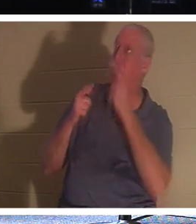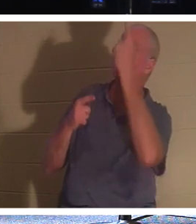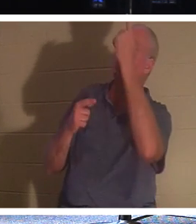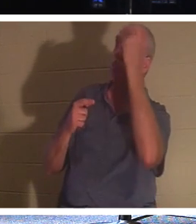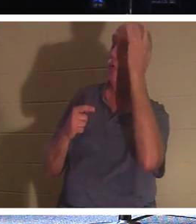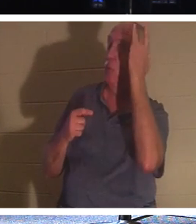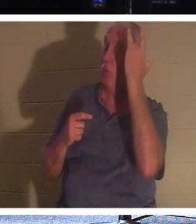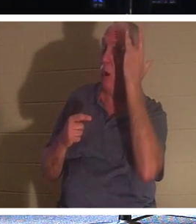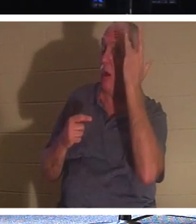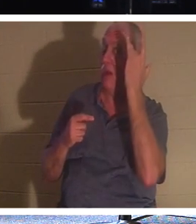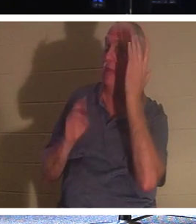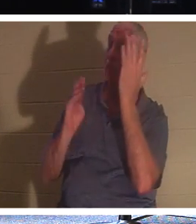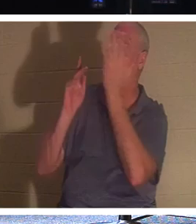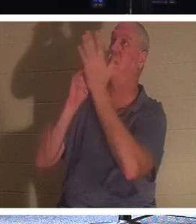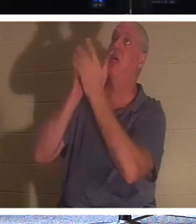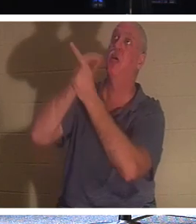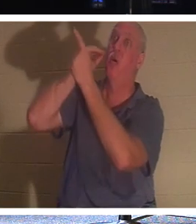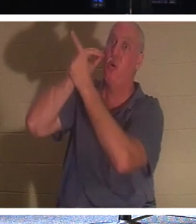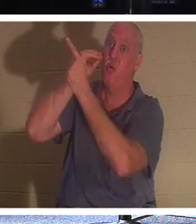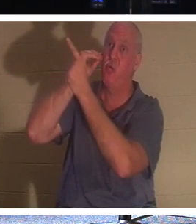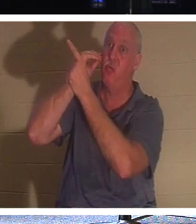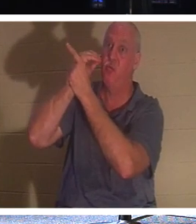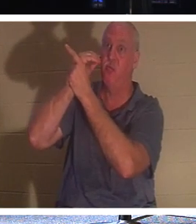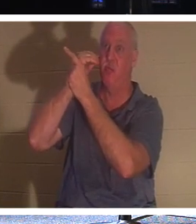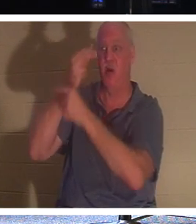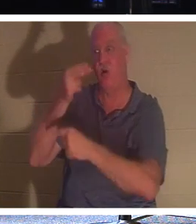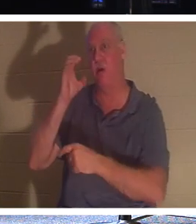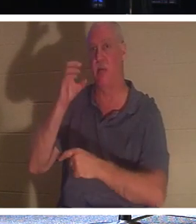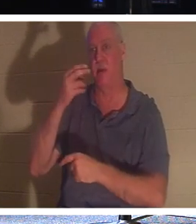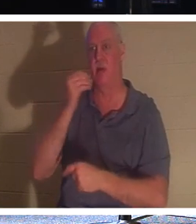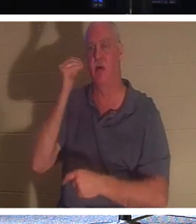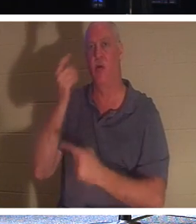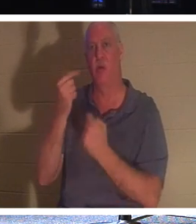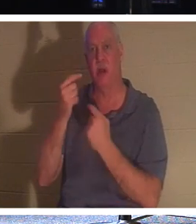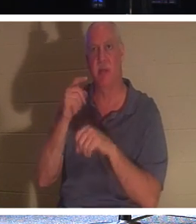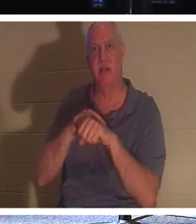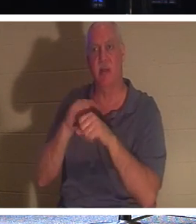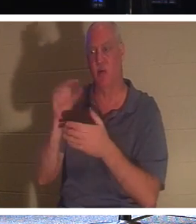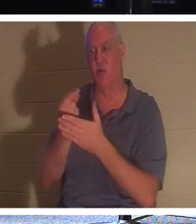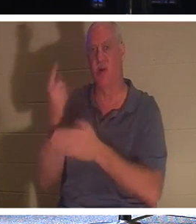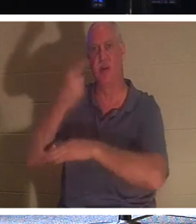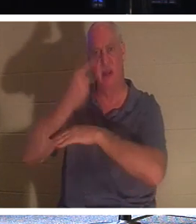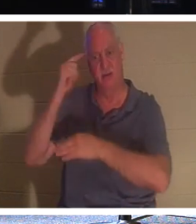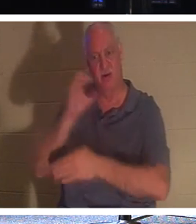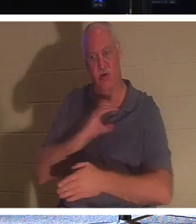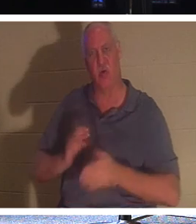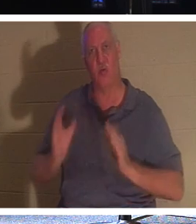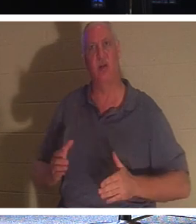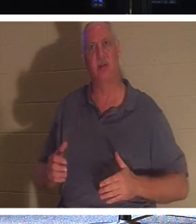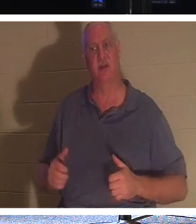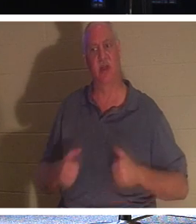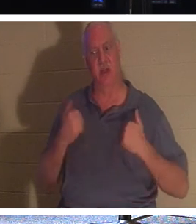come home. It's Homecoming time! It's "Graduation Day" for the Christian that life departs this world.